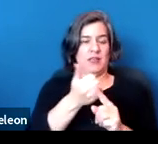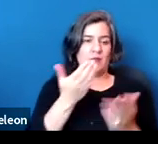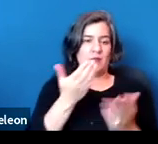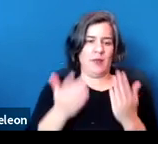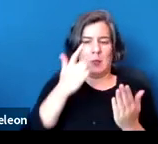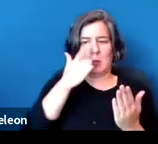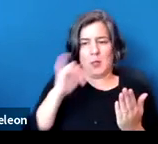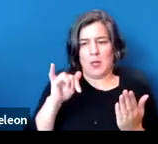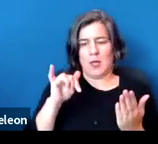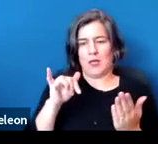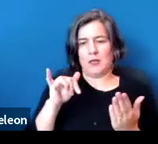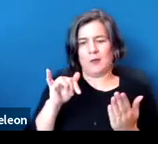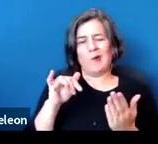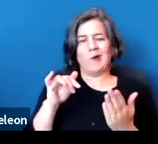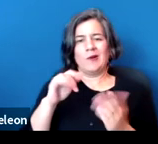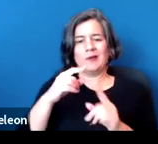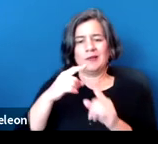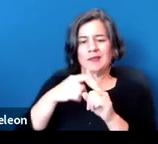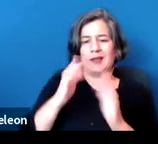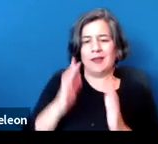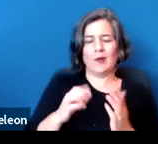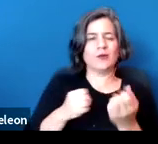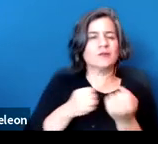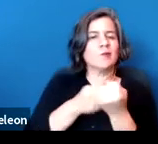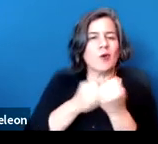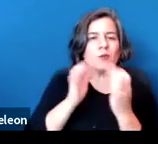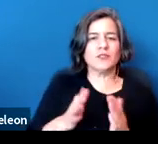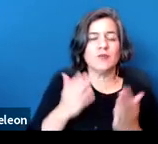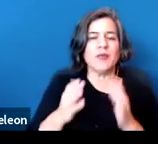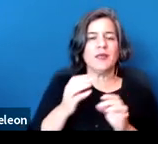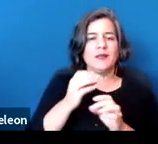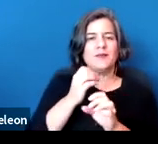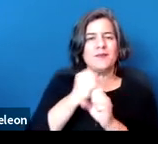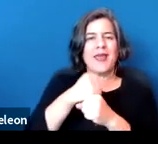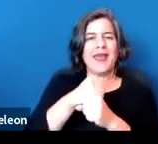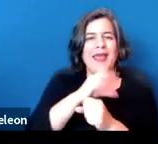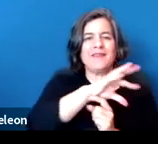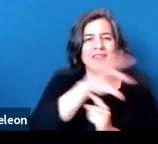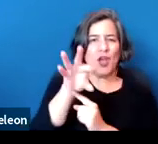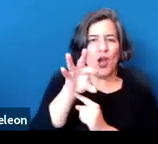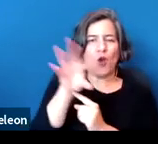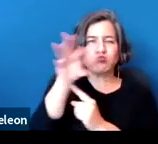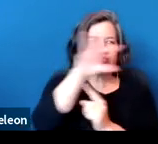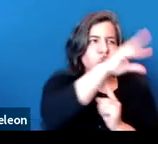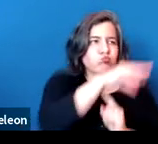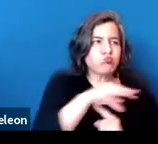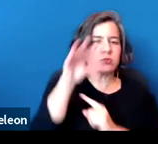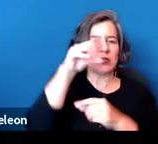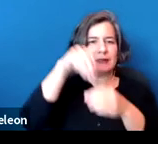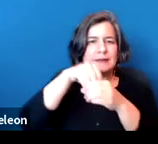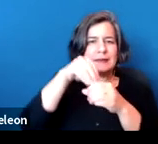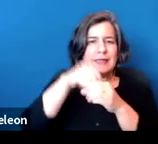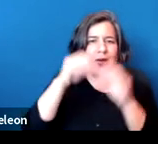or the tenant's support person, for example, taking a video of the inside of the unit.